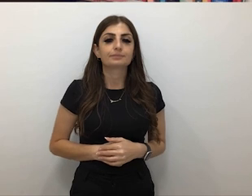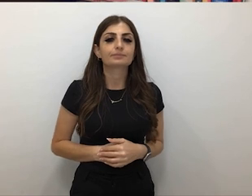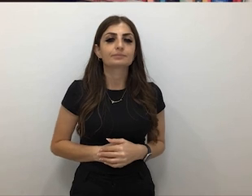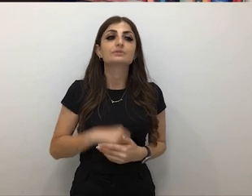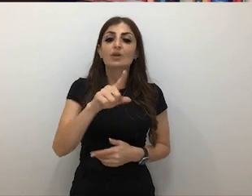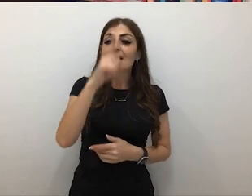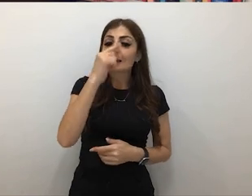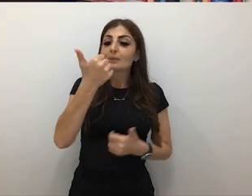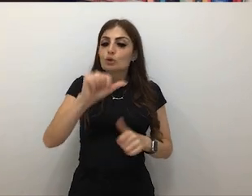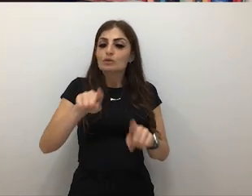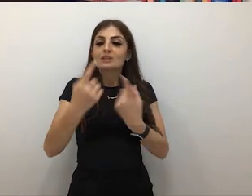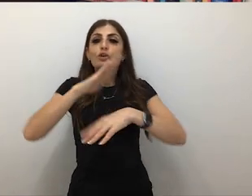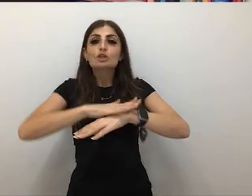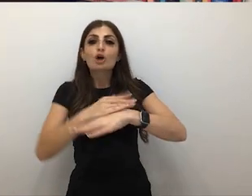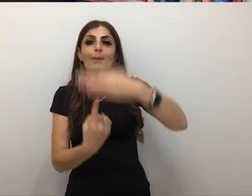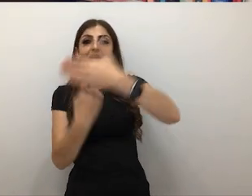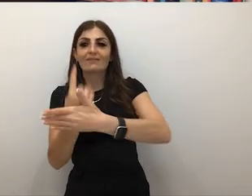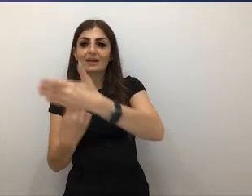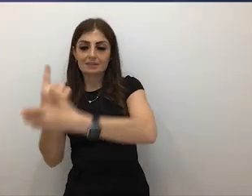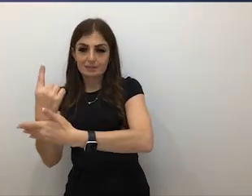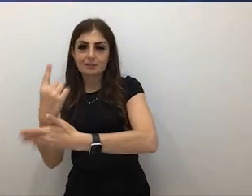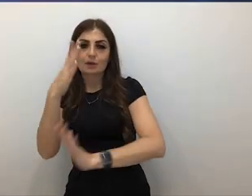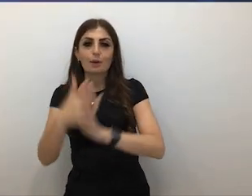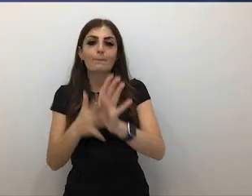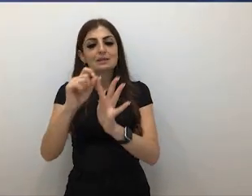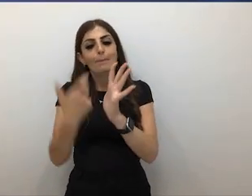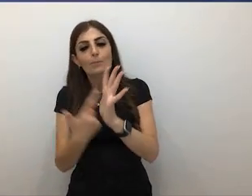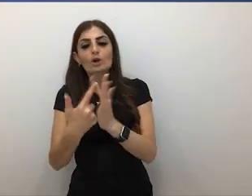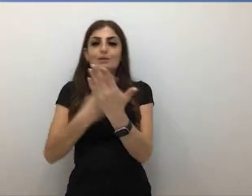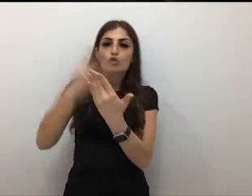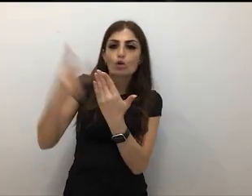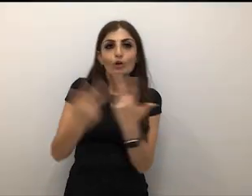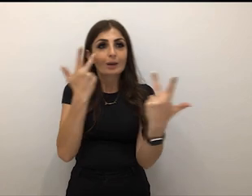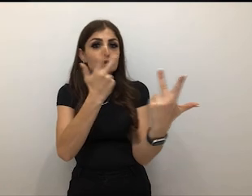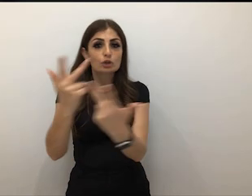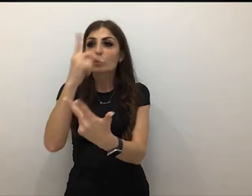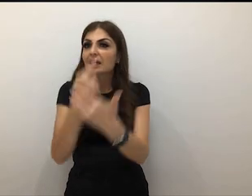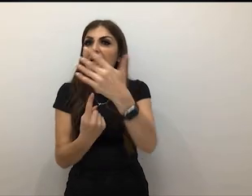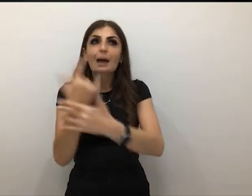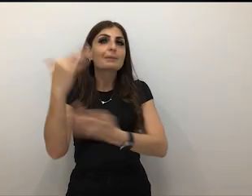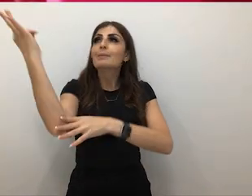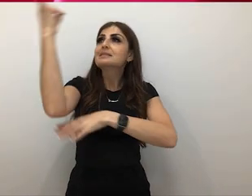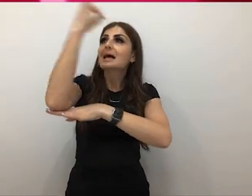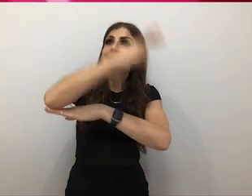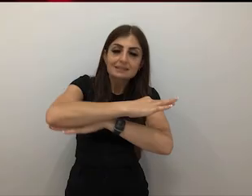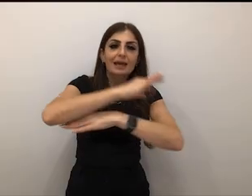So, we can see that being a pre-programmed show that might happen at sunset or at a transitional point where it becomes